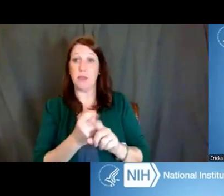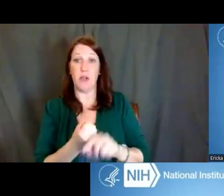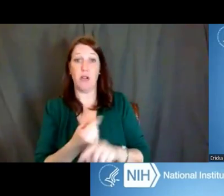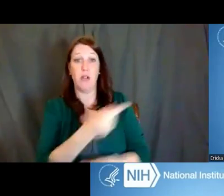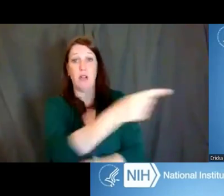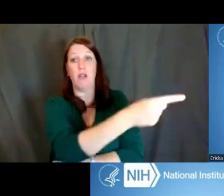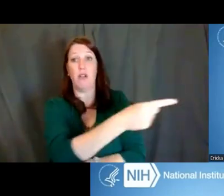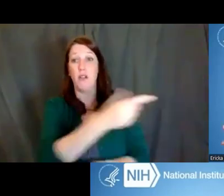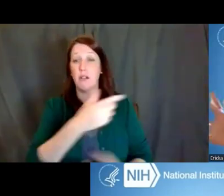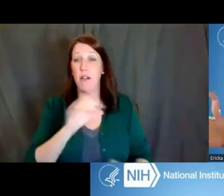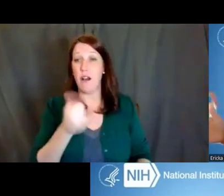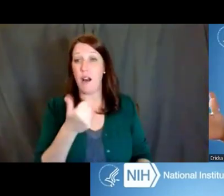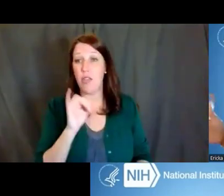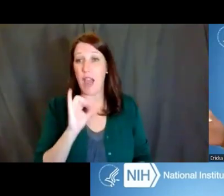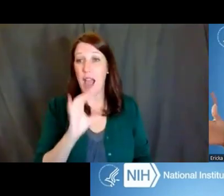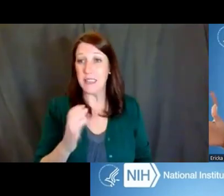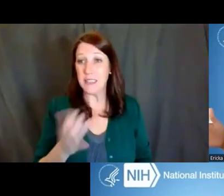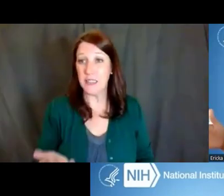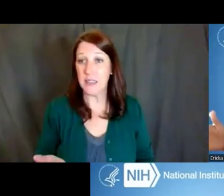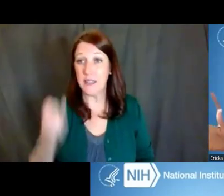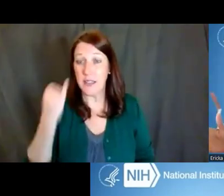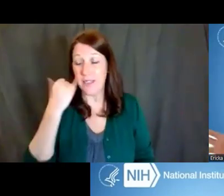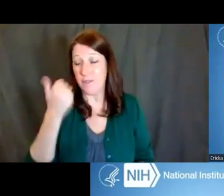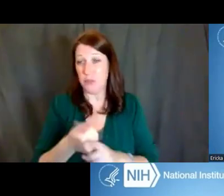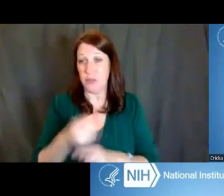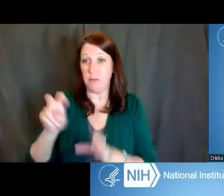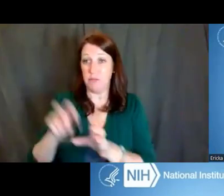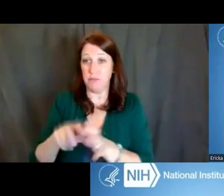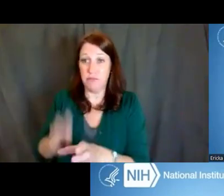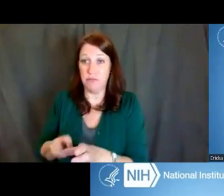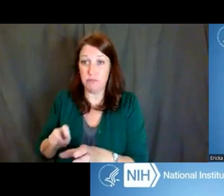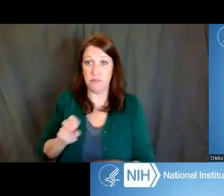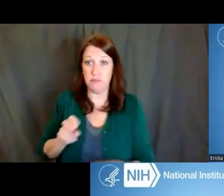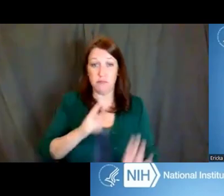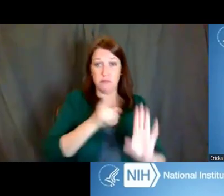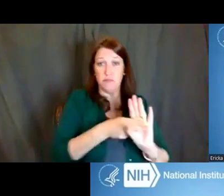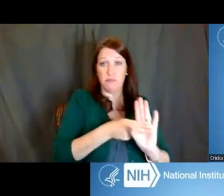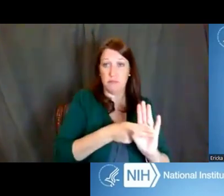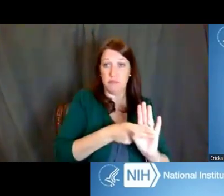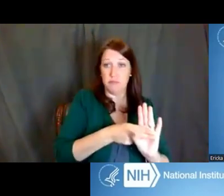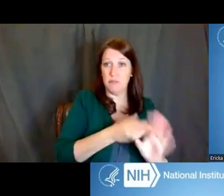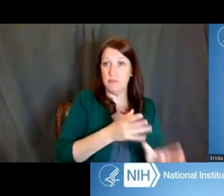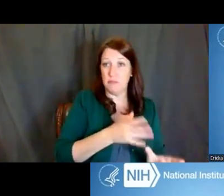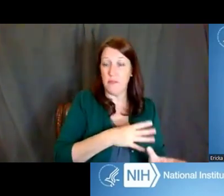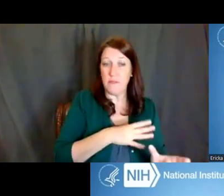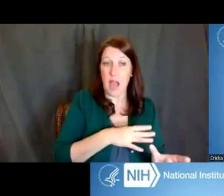just say that you changed institutions, but you have a major mentor that is at your previous institution,